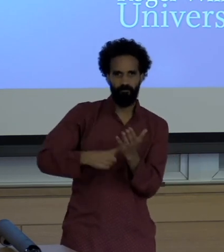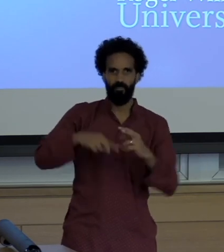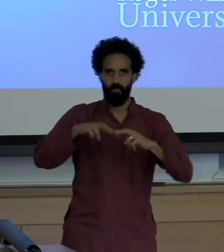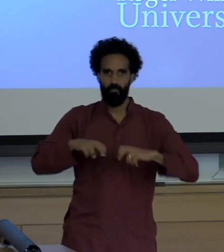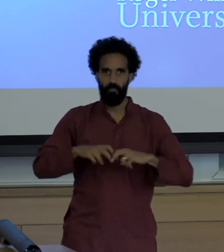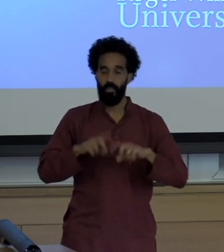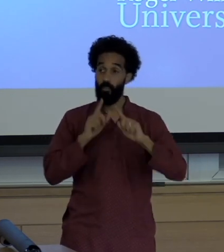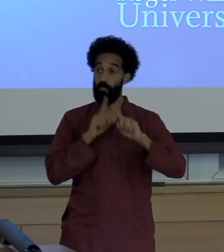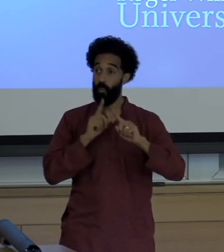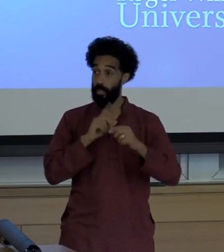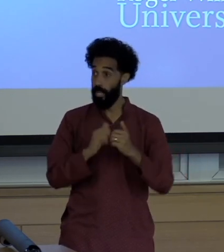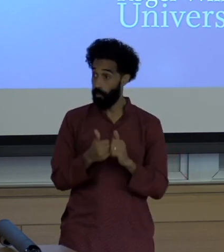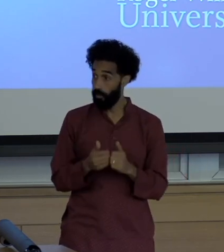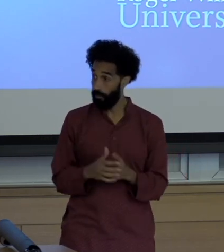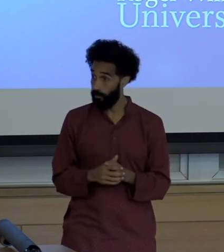If we could go to the moon